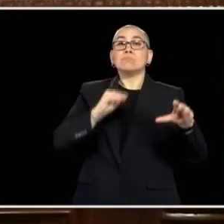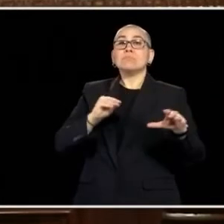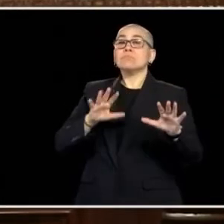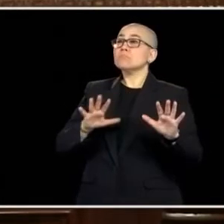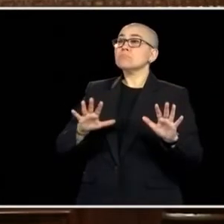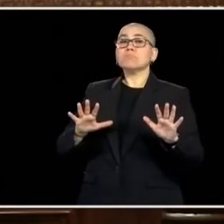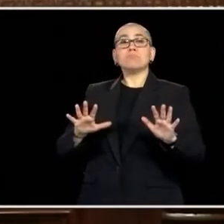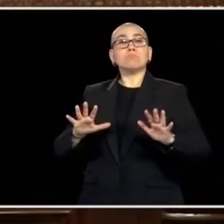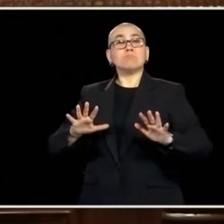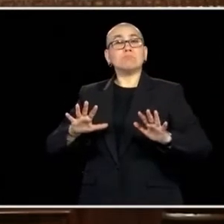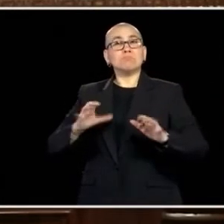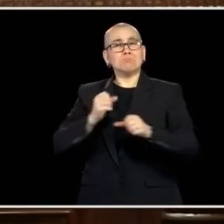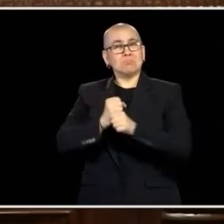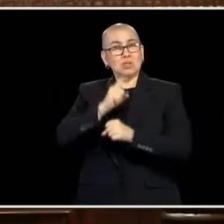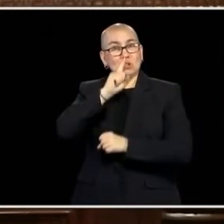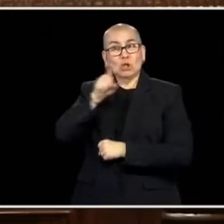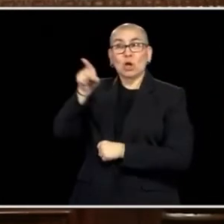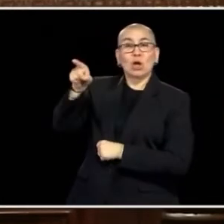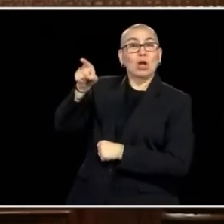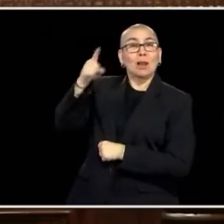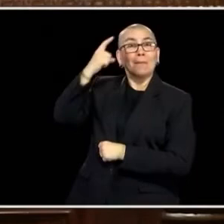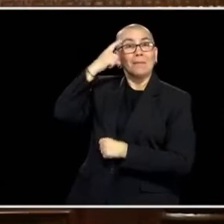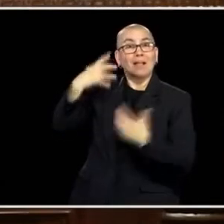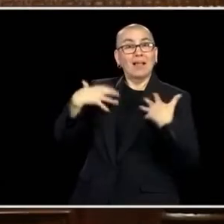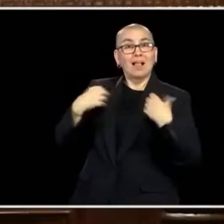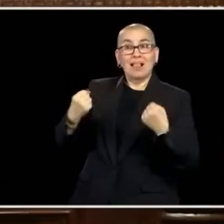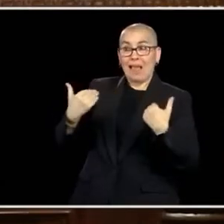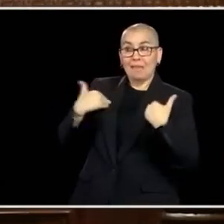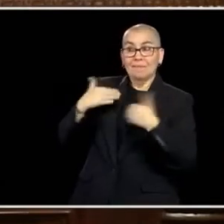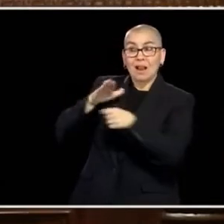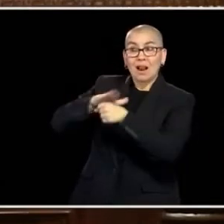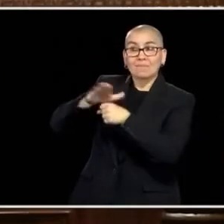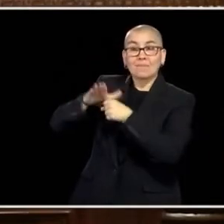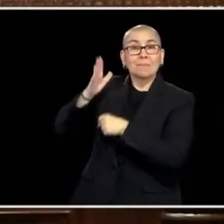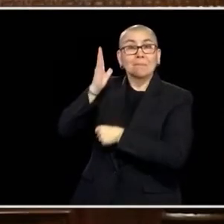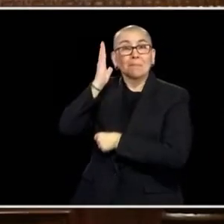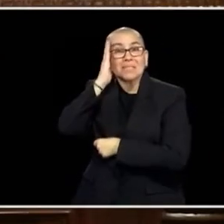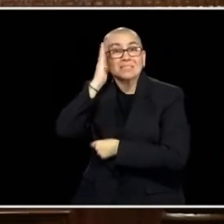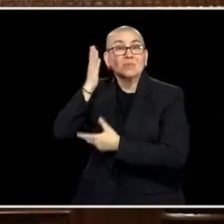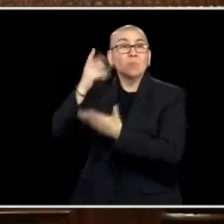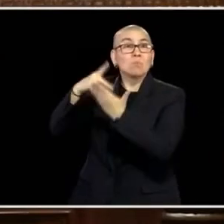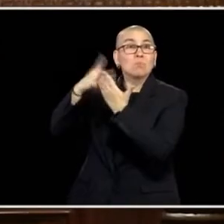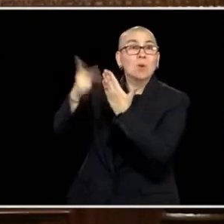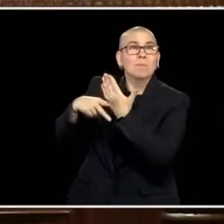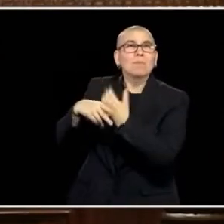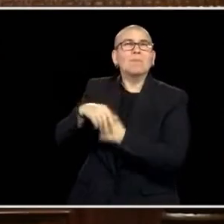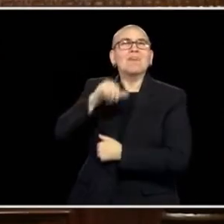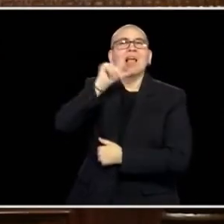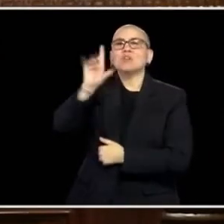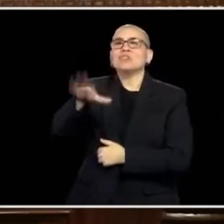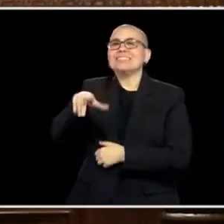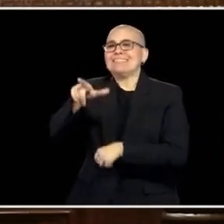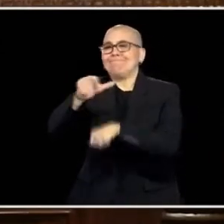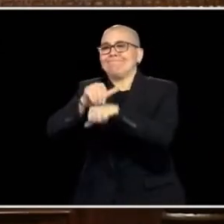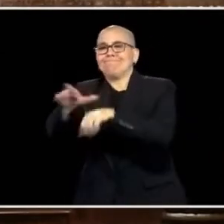CHILDREN INPATIENT BEDS FOR CHILDREN IN CRISIS THAT THEY'RE NOT IN AN EMERGENCY ROOM OR NOT BEING SHIPPED TO IOWA TO TRY TO CARE FOR THIS. LET'S CREATE THAT